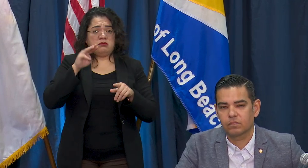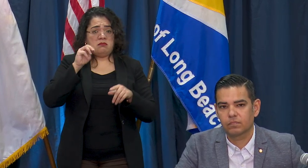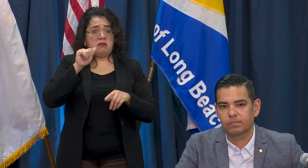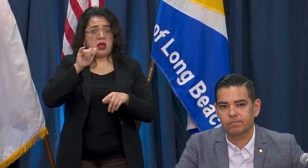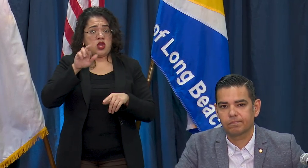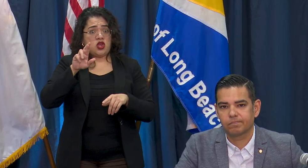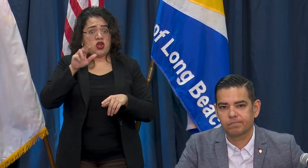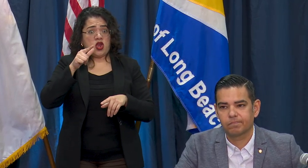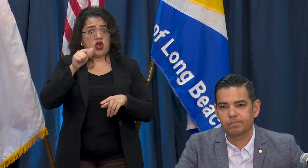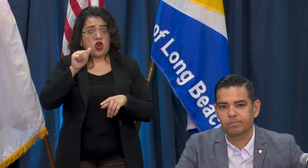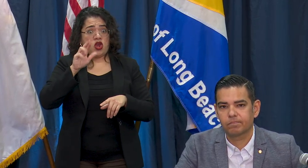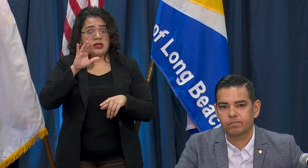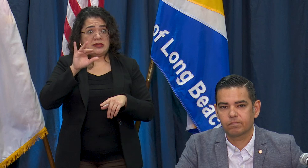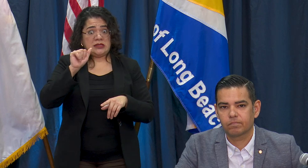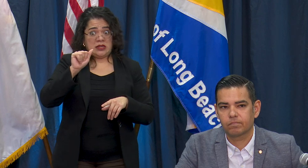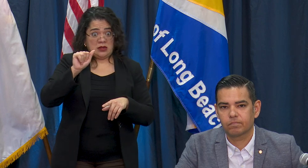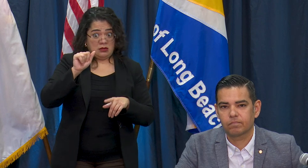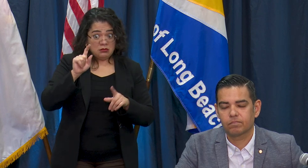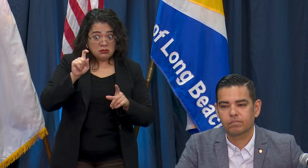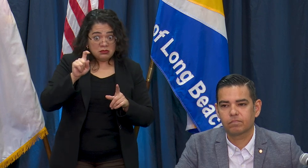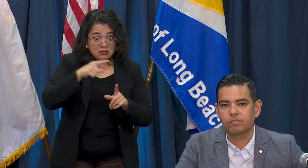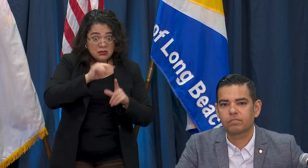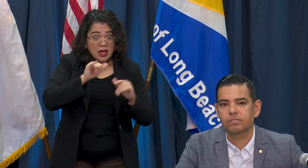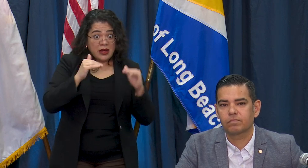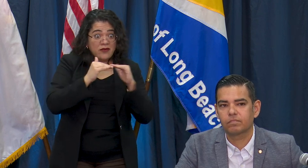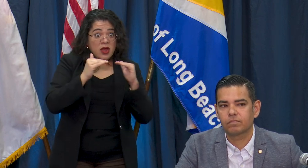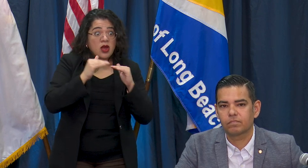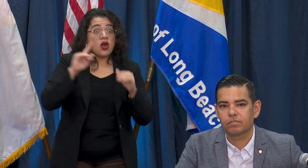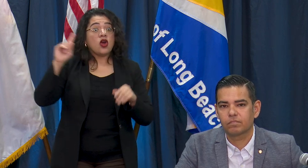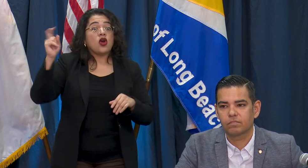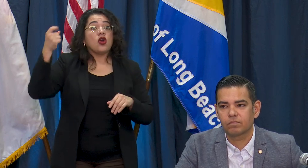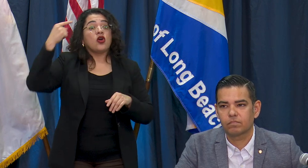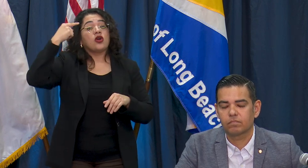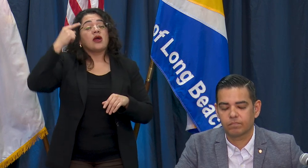did the state lawmakers commit to urging Governor Newsom to use AB89 sums to